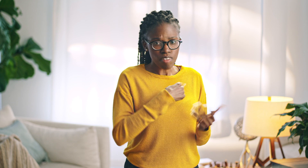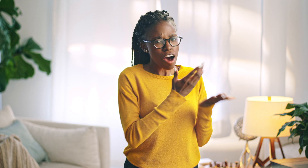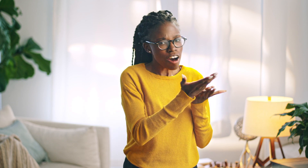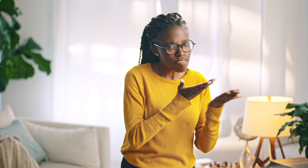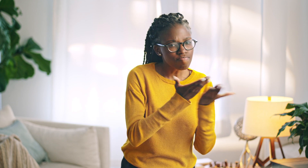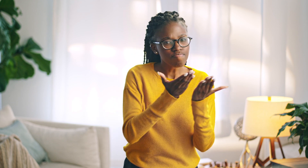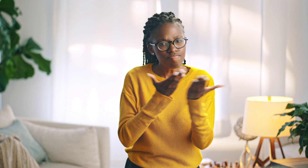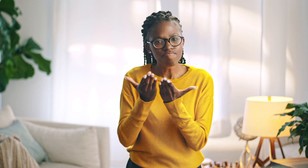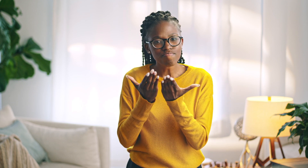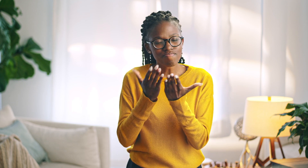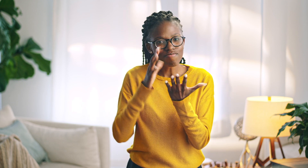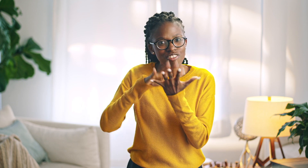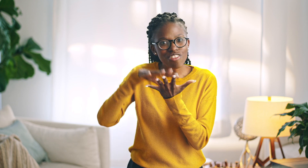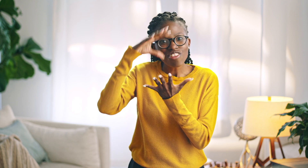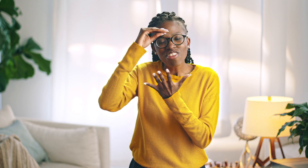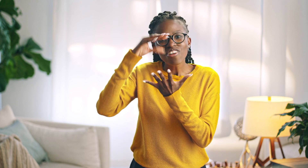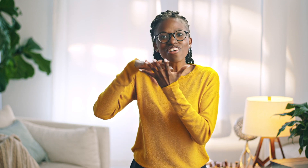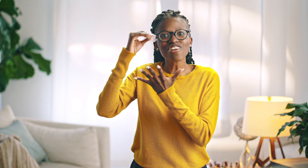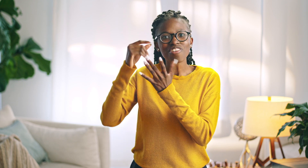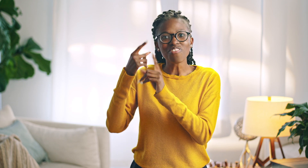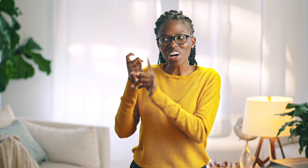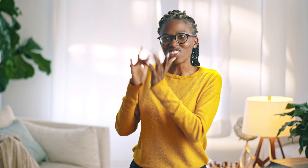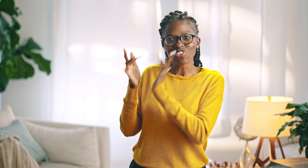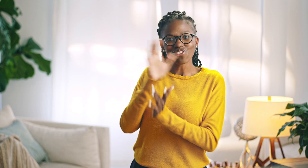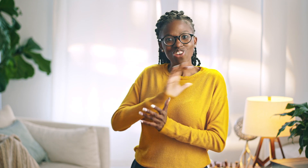When I'm serving others, and learning from Jesus Christ's